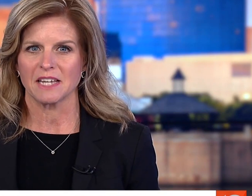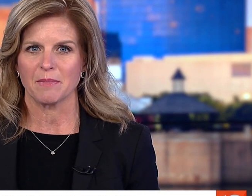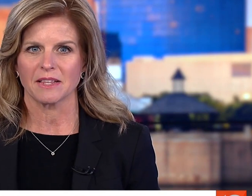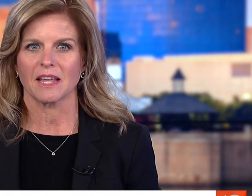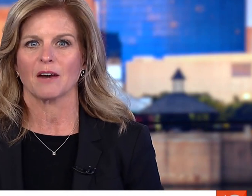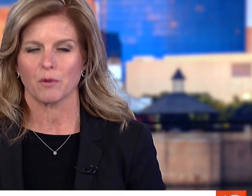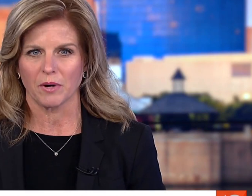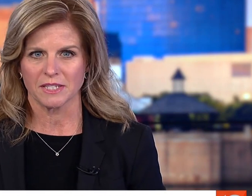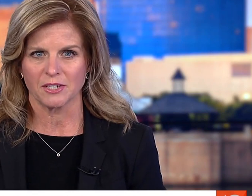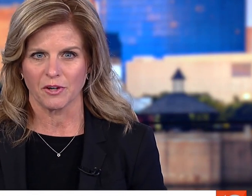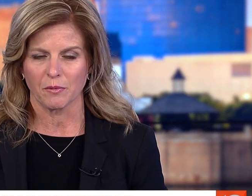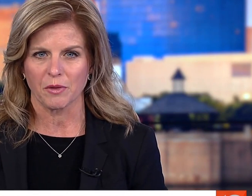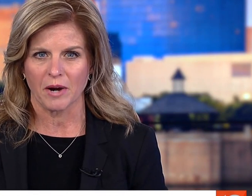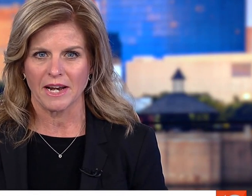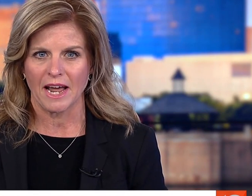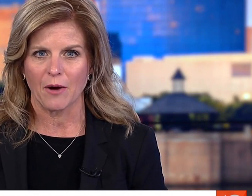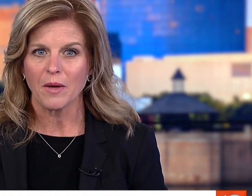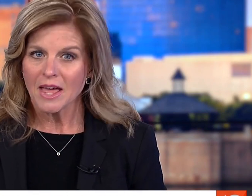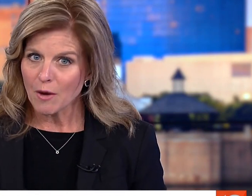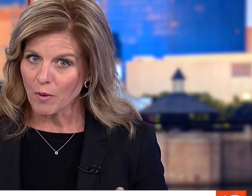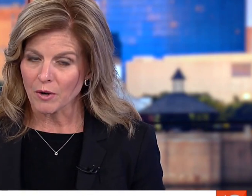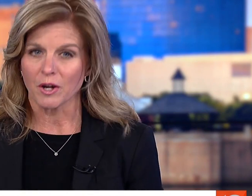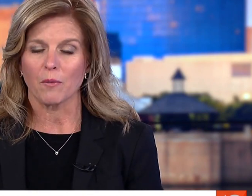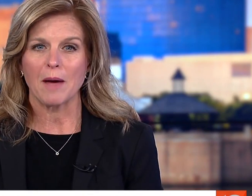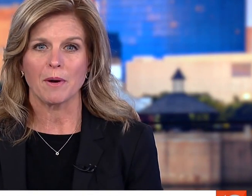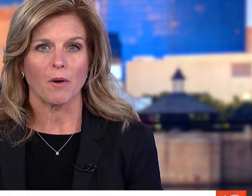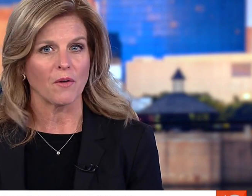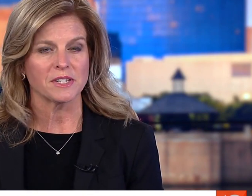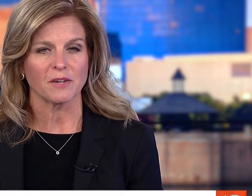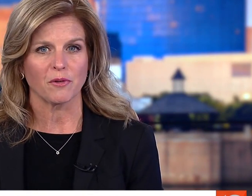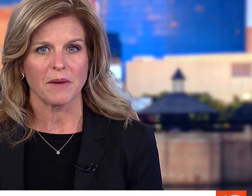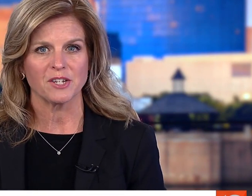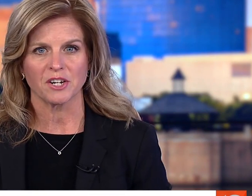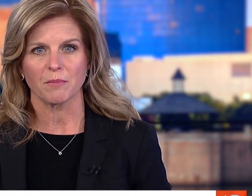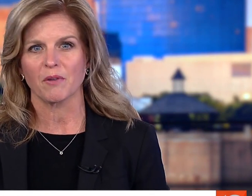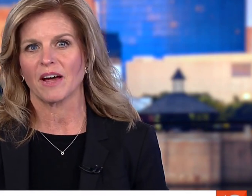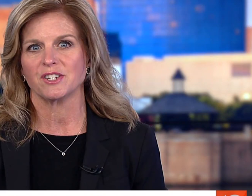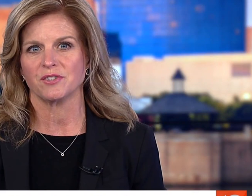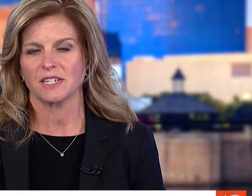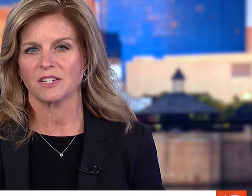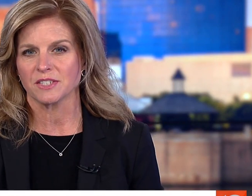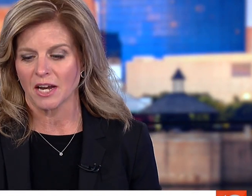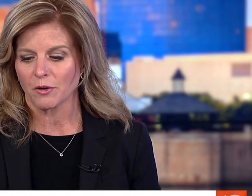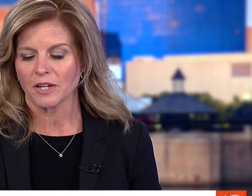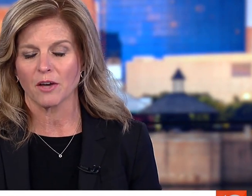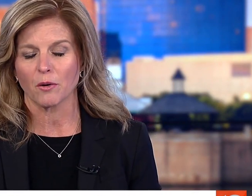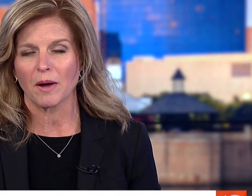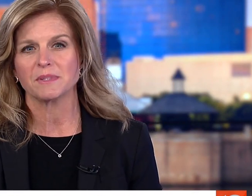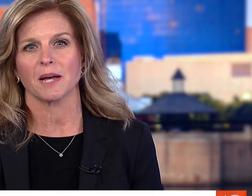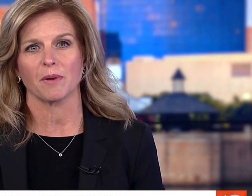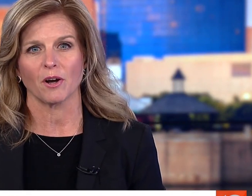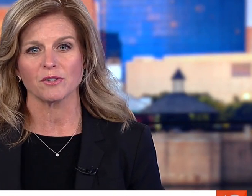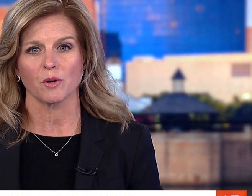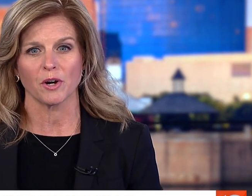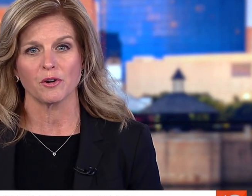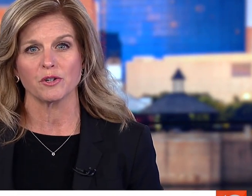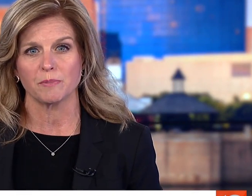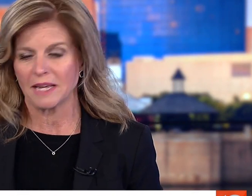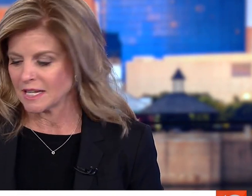GOVERNOR OF INDIANA TALKING ABOUT THE ECONOMY AND SOME ECONOMIC RAMIFICATIONS OF THIS PANDEMIC THAT EVERYONE IS DEALING WITH RIGHT NOW.